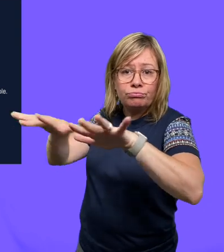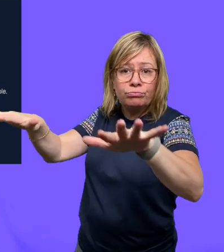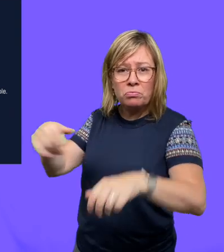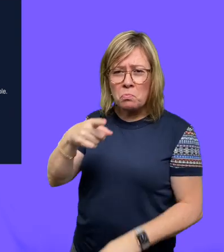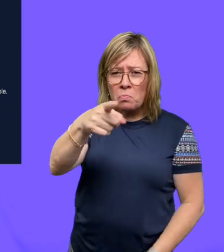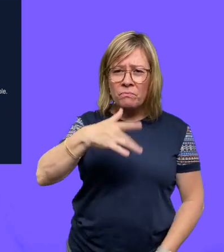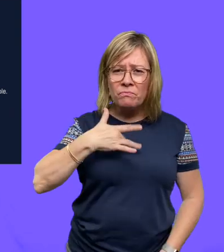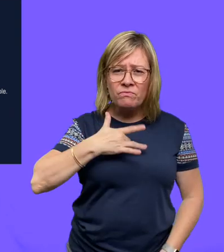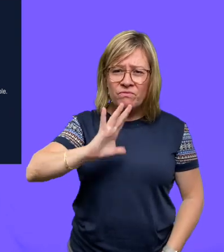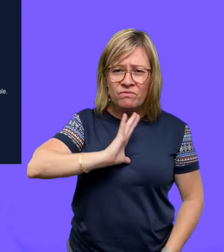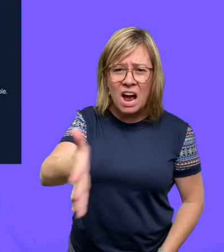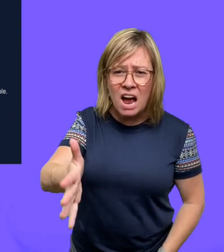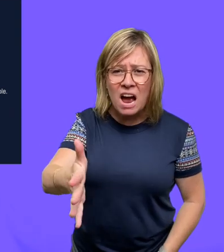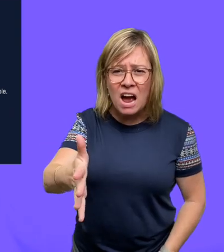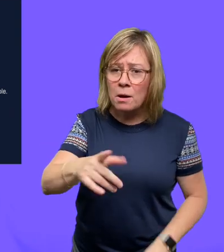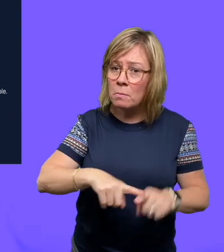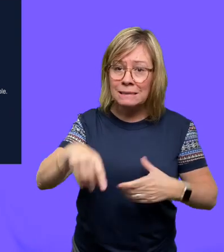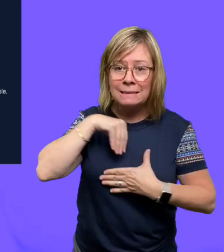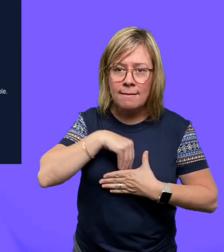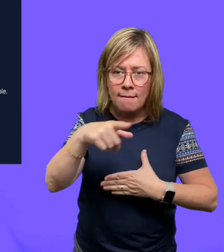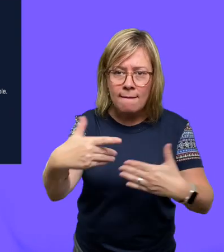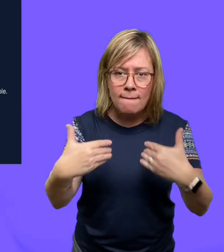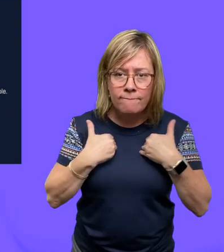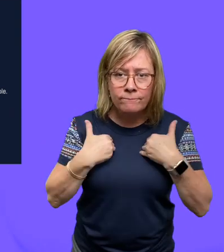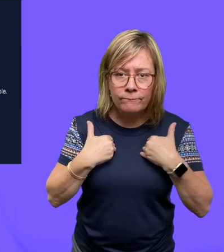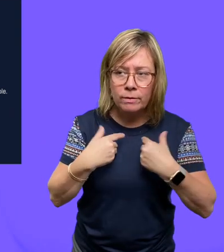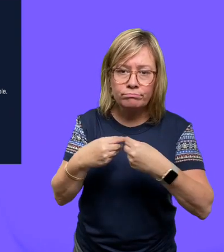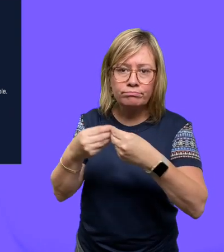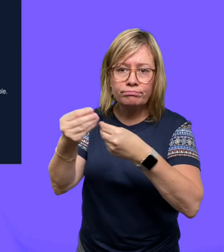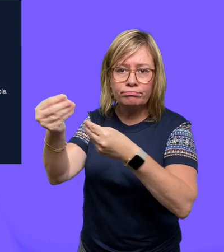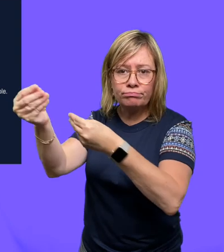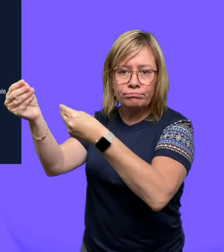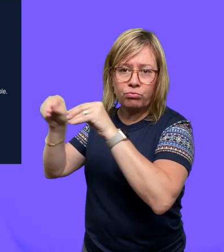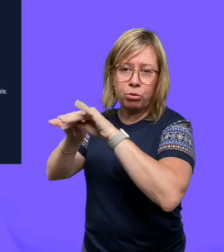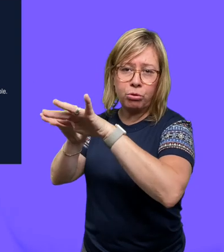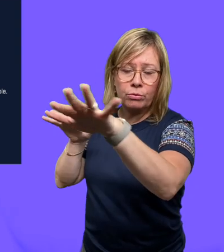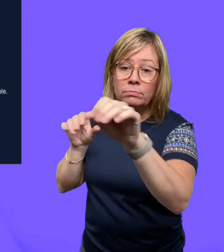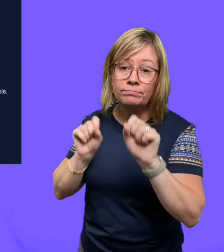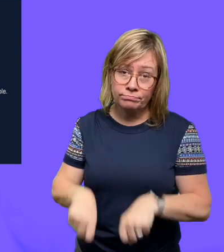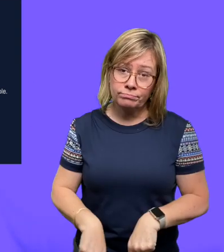You may feel fine, but you might actually be a carrier for it.